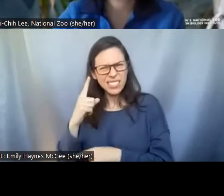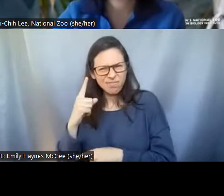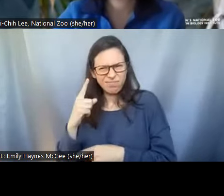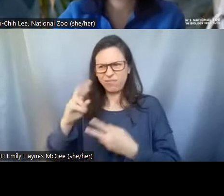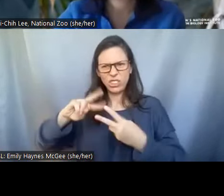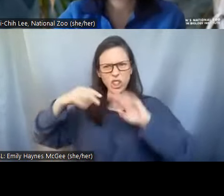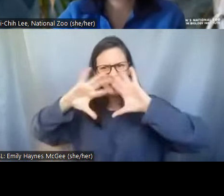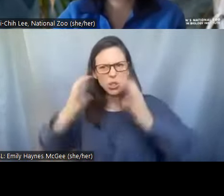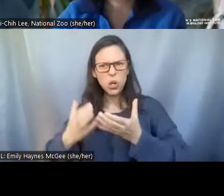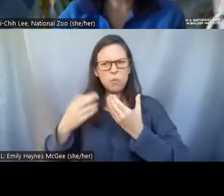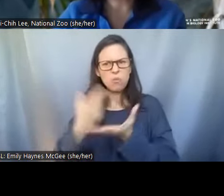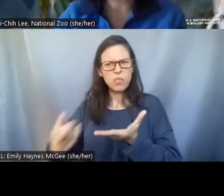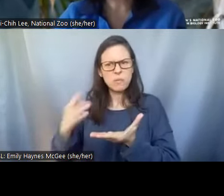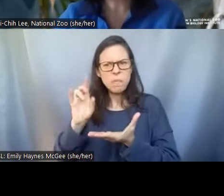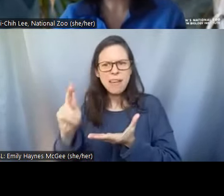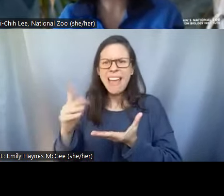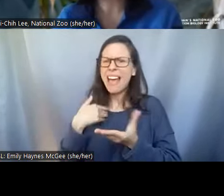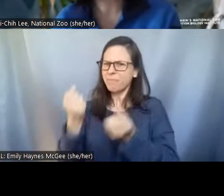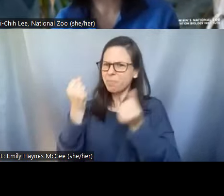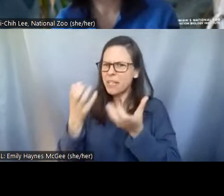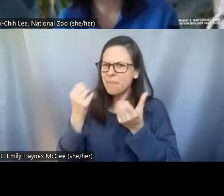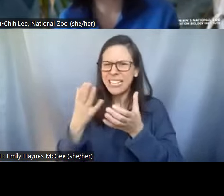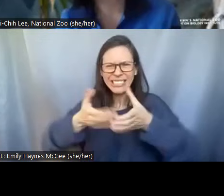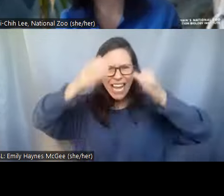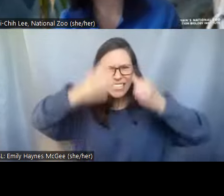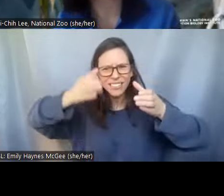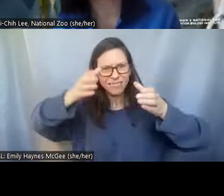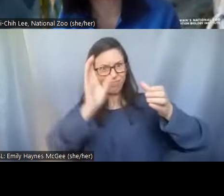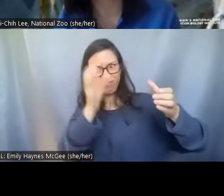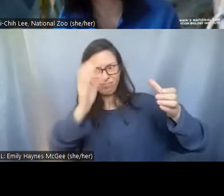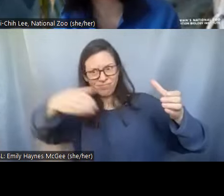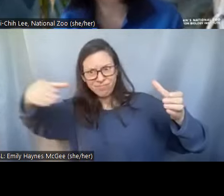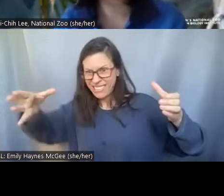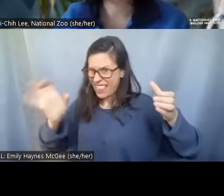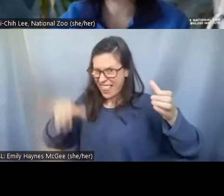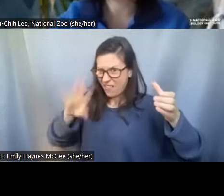Pei-Chih: Yeah right now, right now that is the case but I'm actually also working